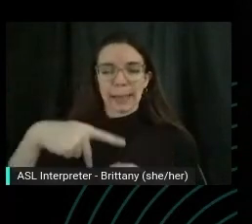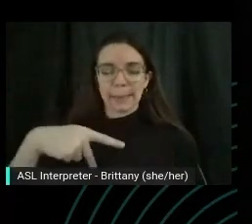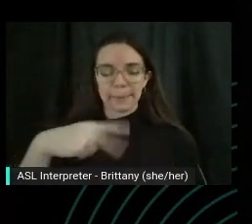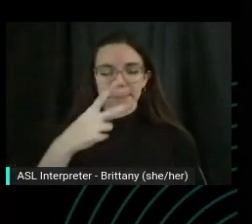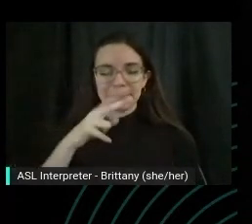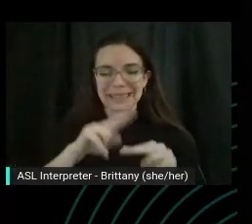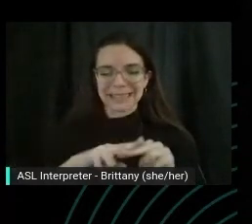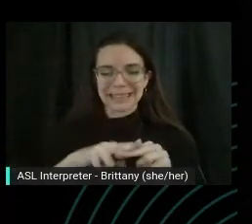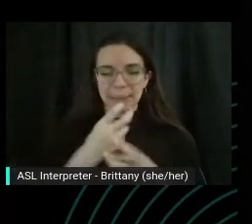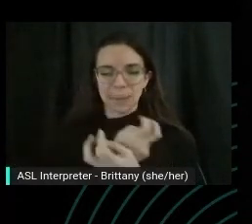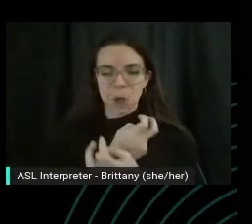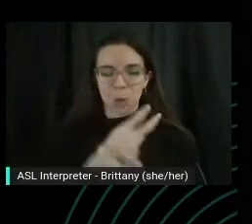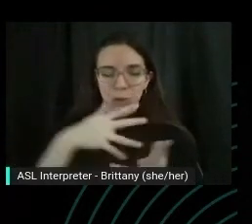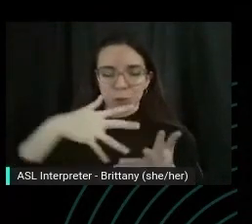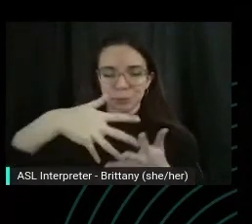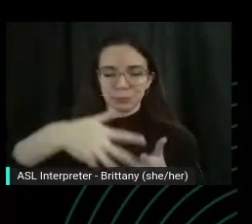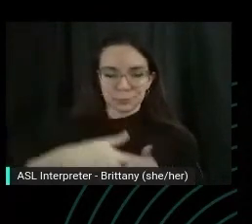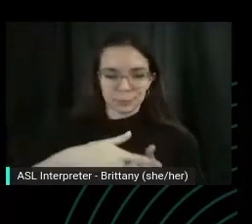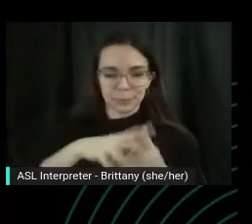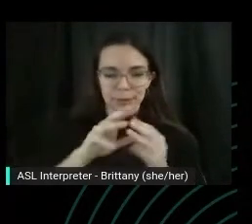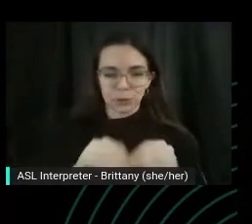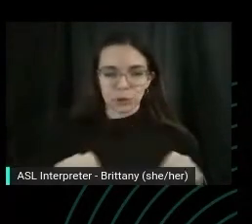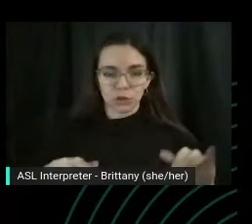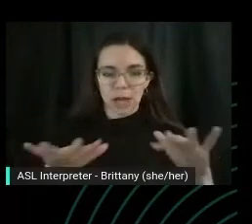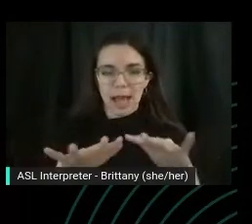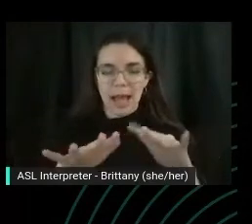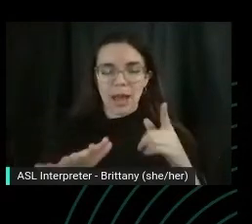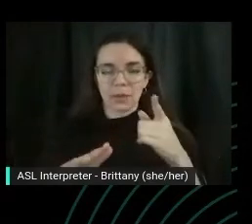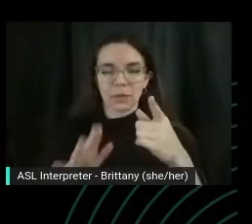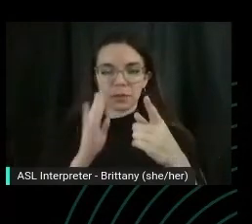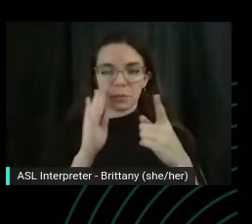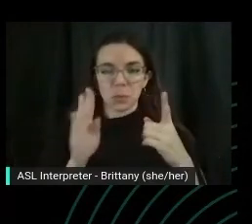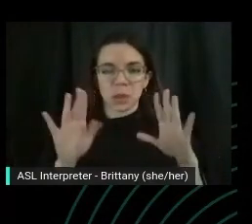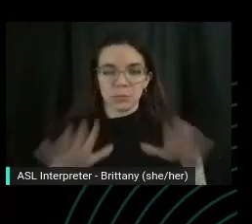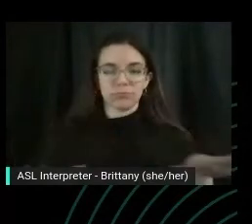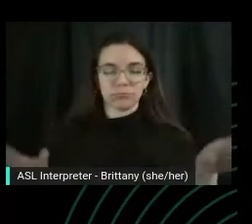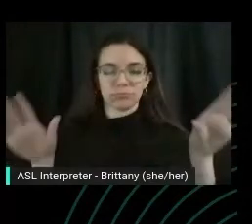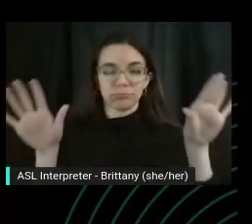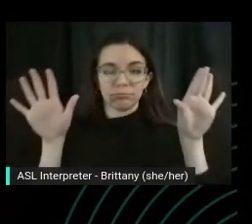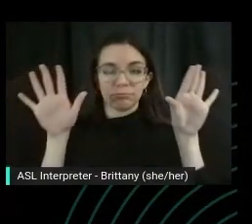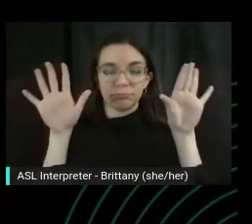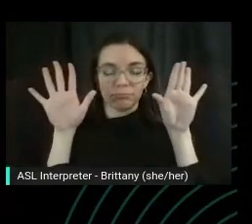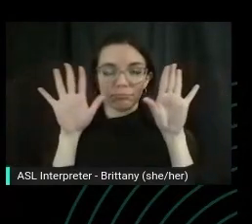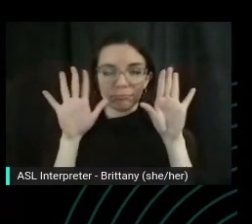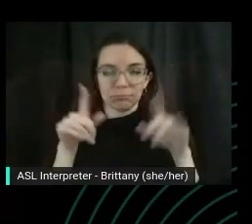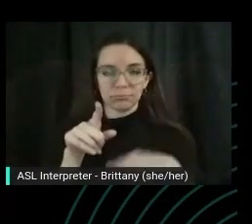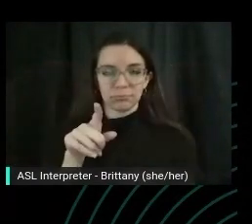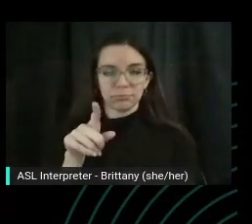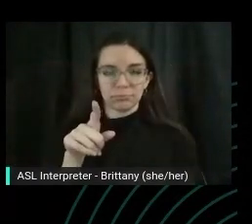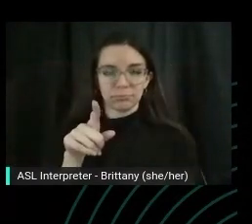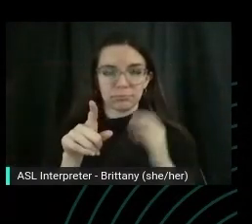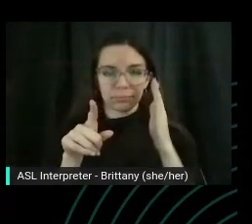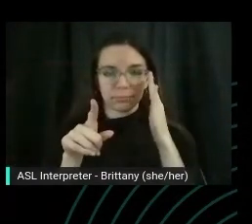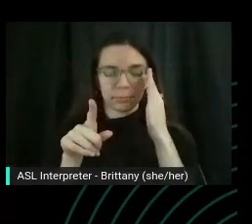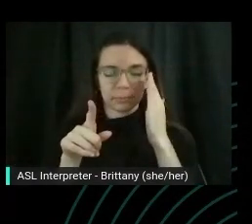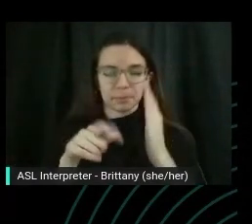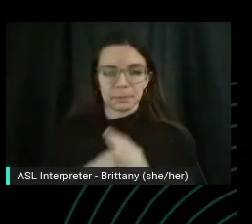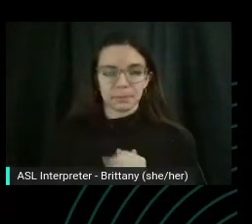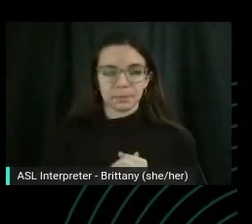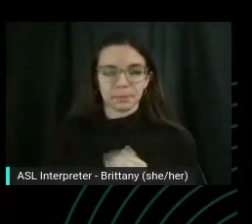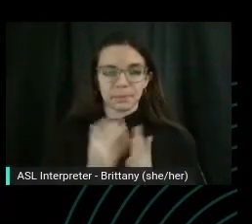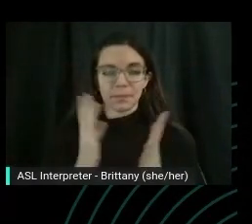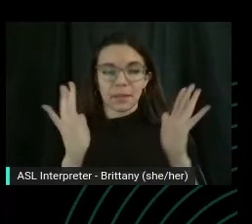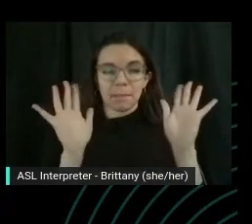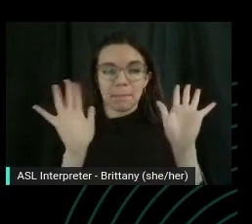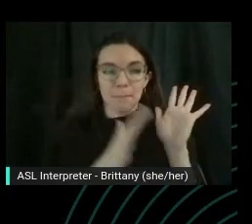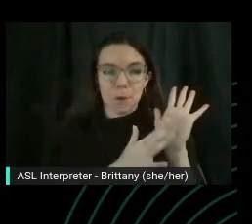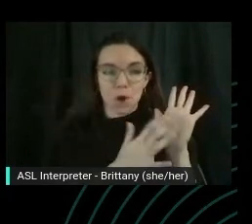reach our arms out long long, long long, long Palms, face, dropping